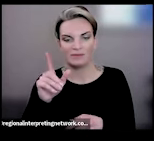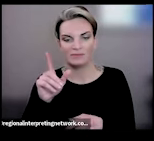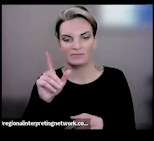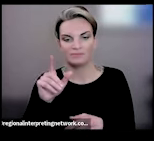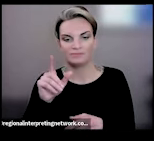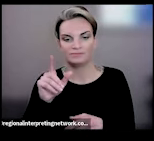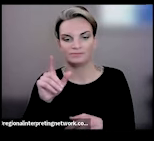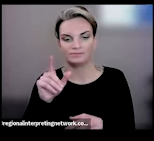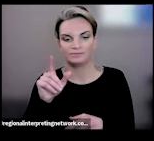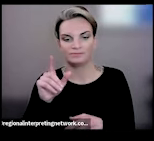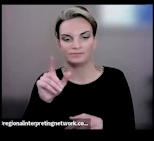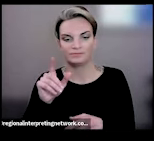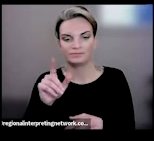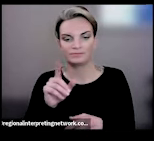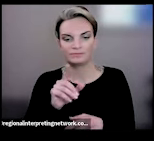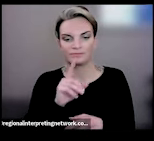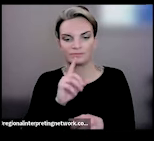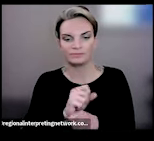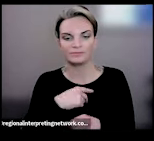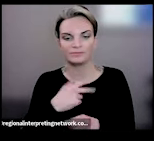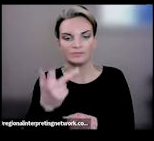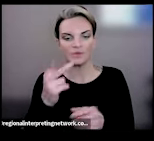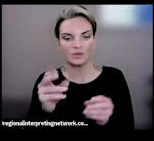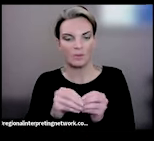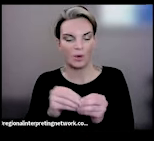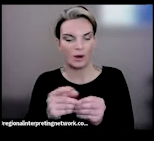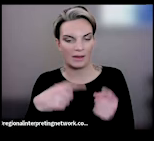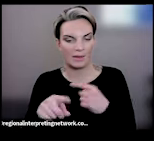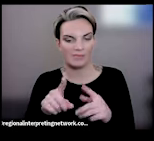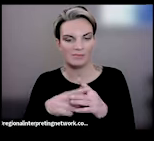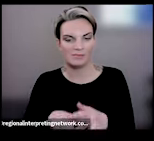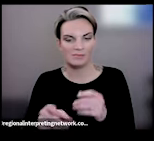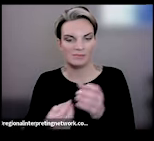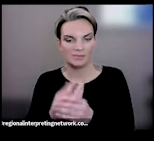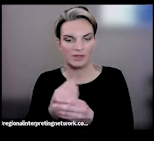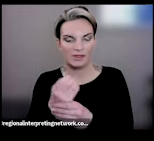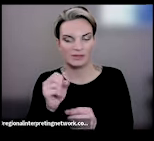the panels - we have three more coming up starting in the spring, so keep your eyes